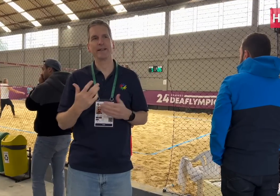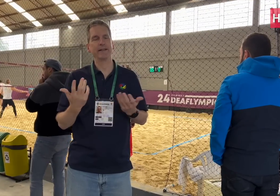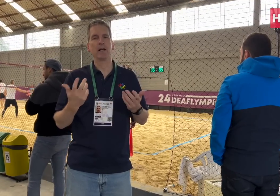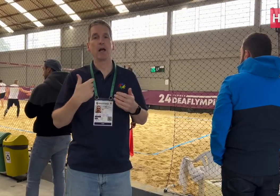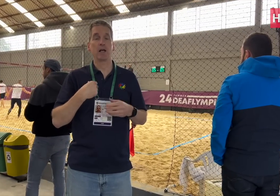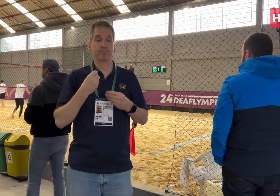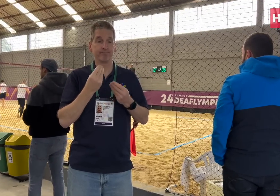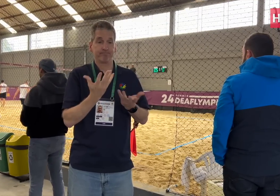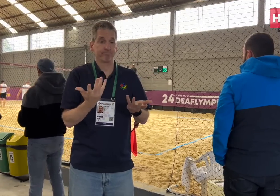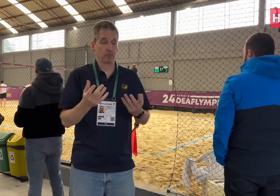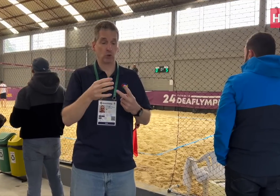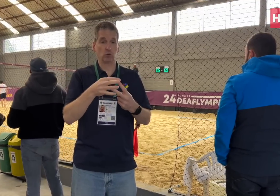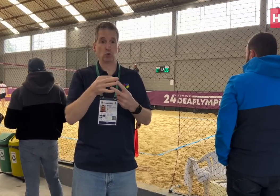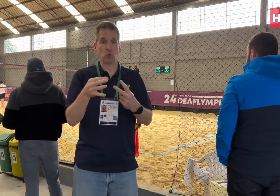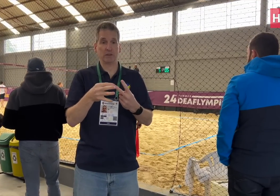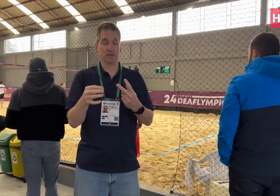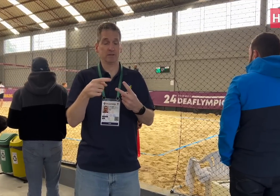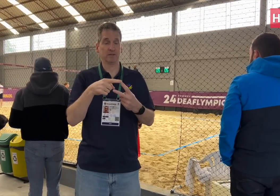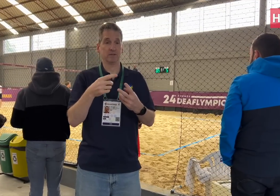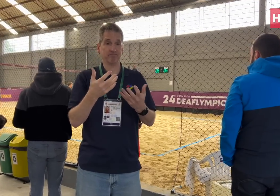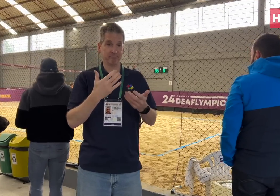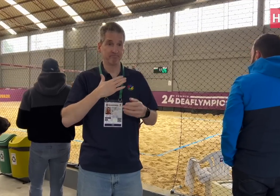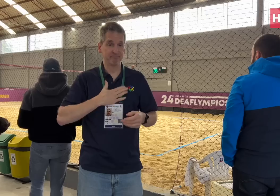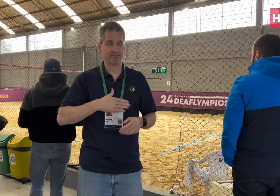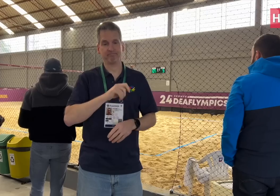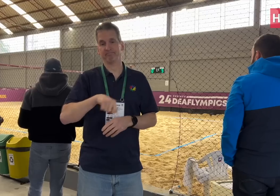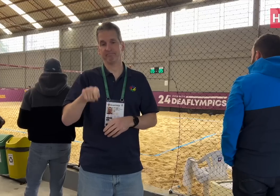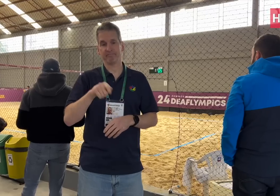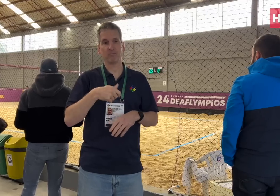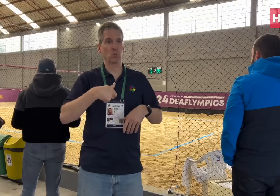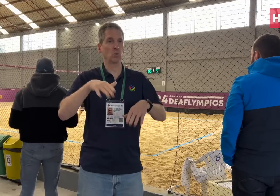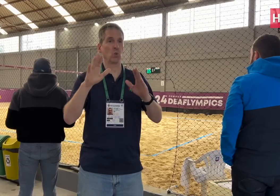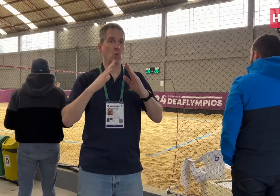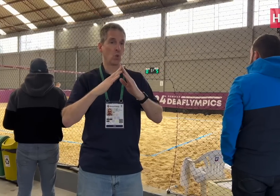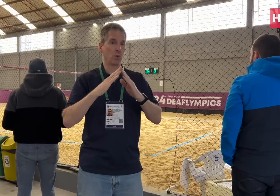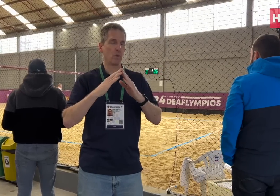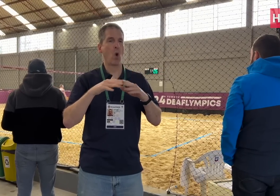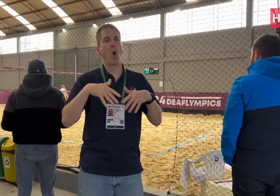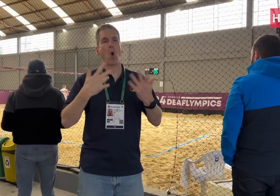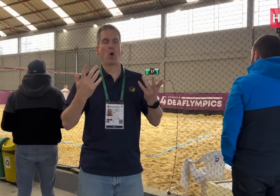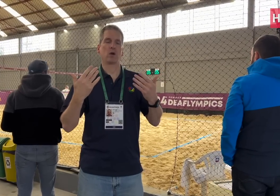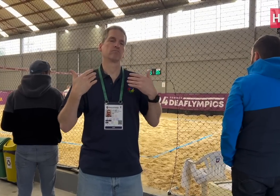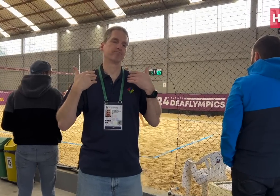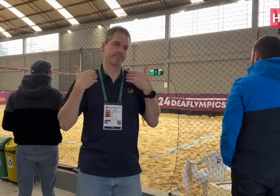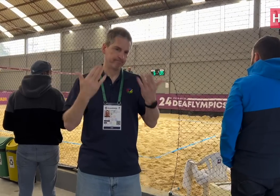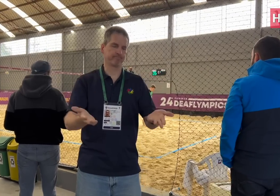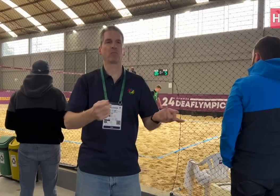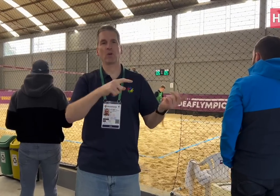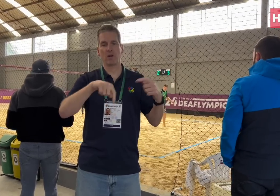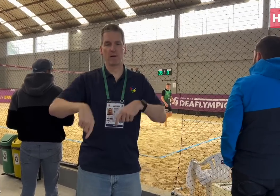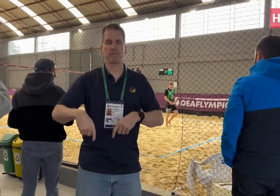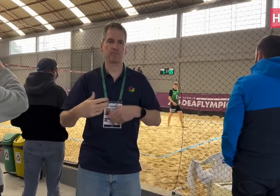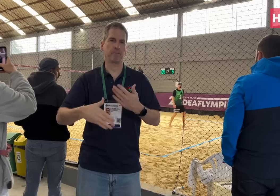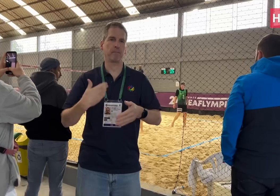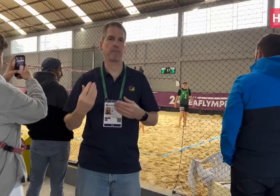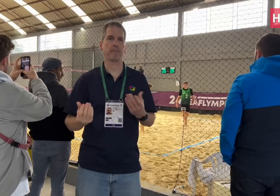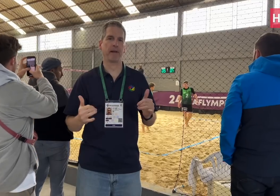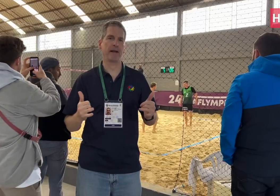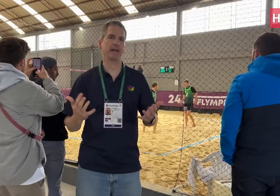we could cancel the whole event and go home, or go ahead with the event with limitations we have right now.